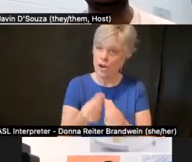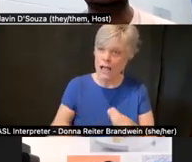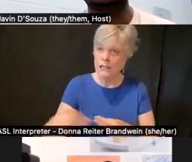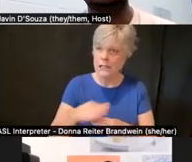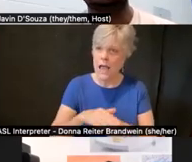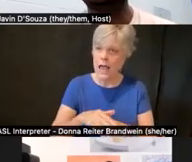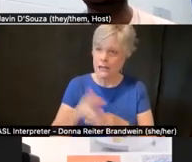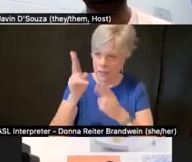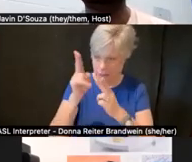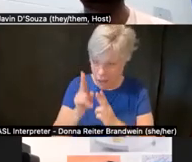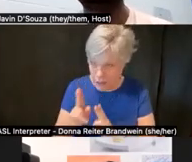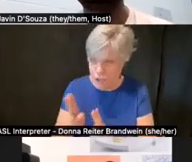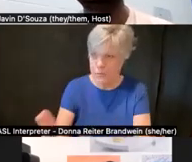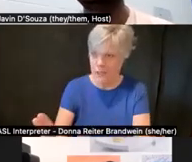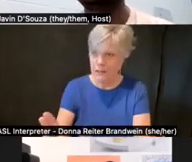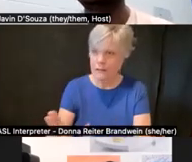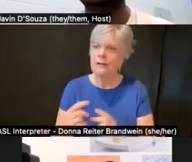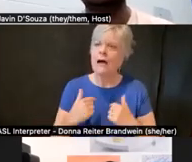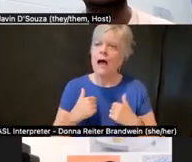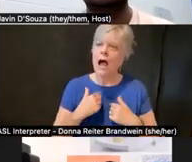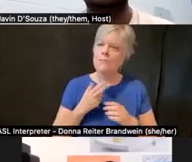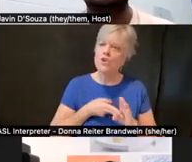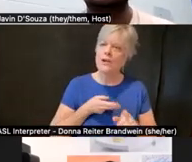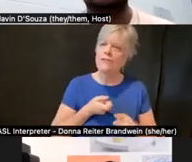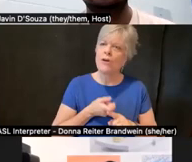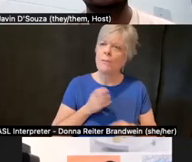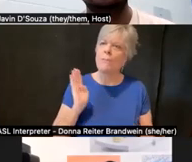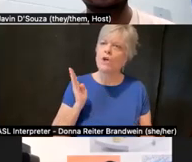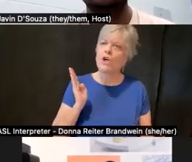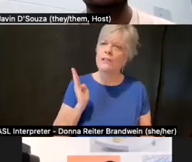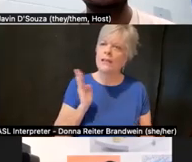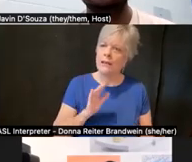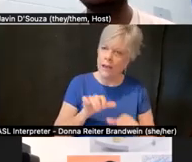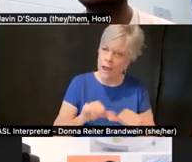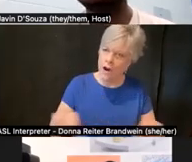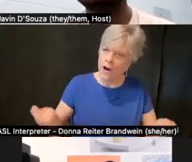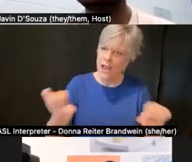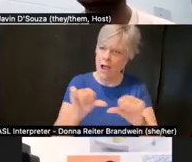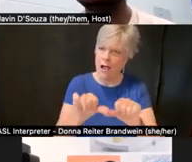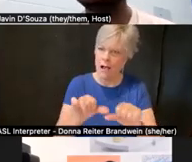As I'm joining from the Berkeley area, we recognize that UC Berkeley